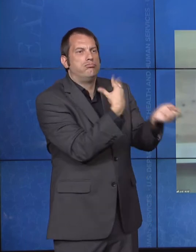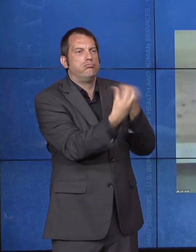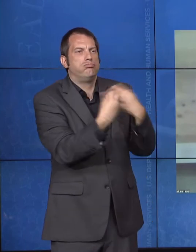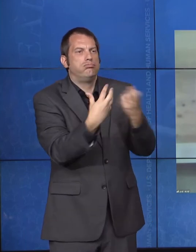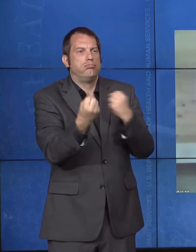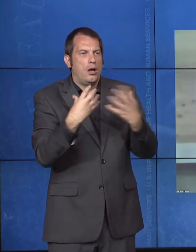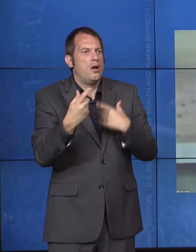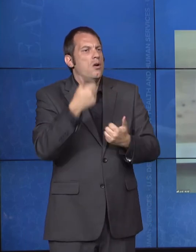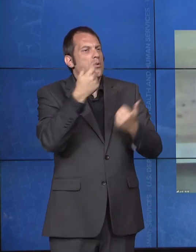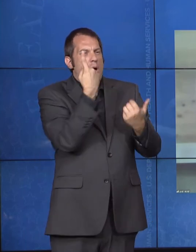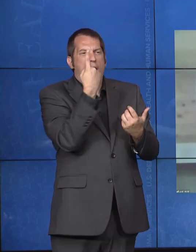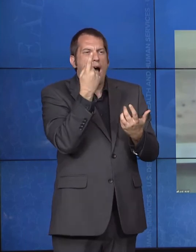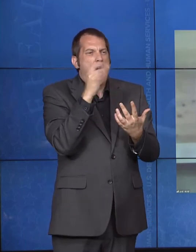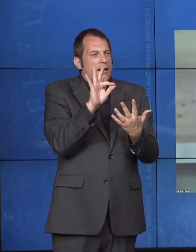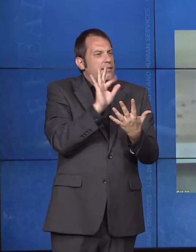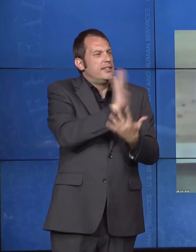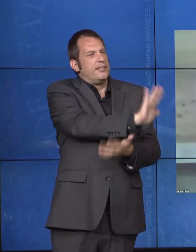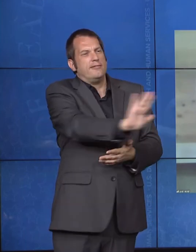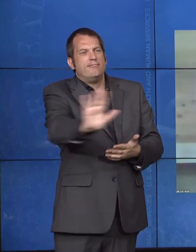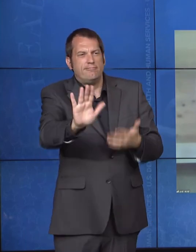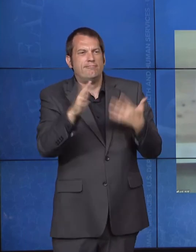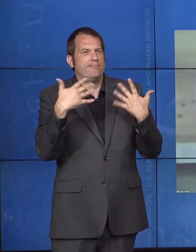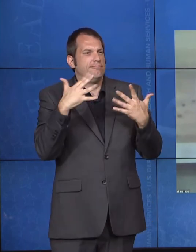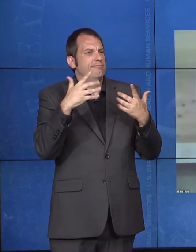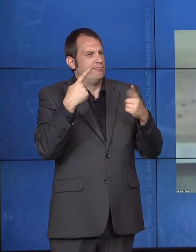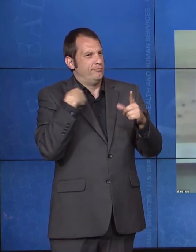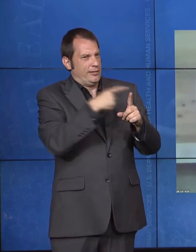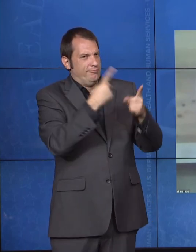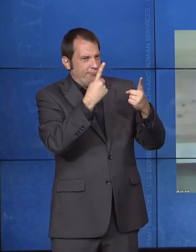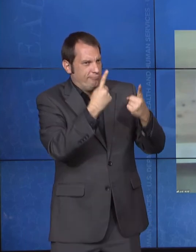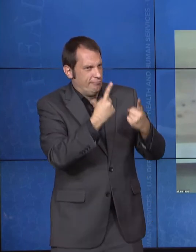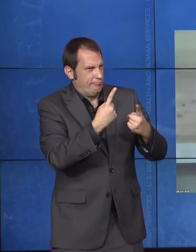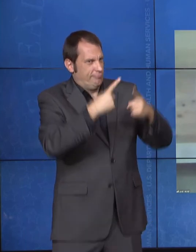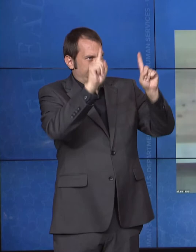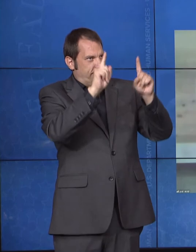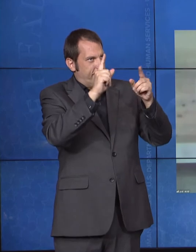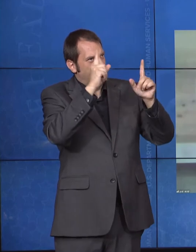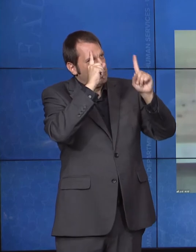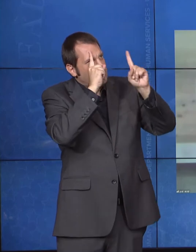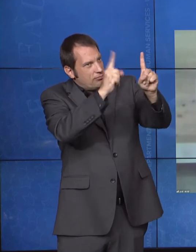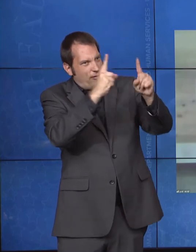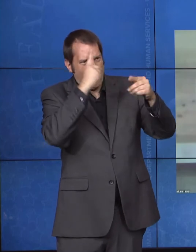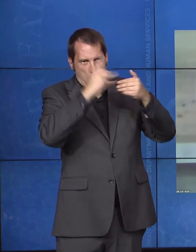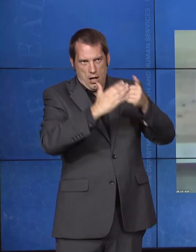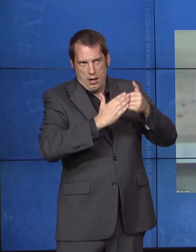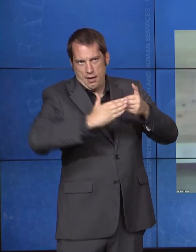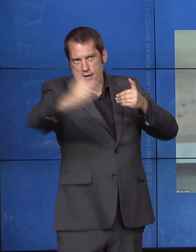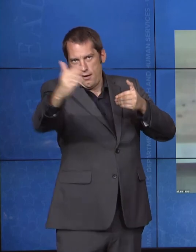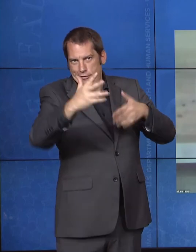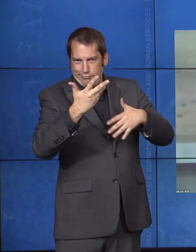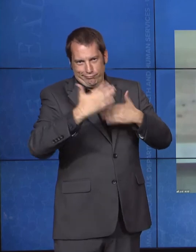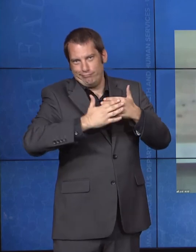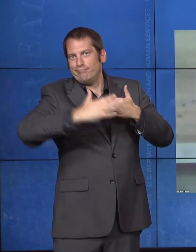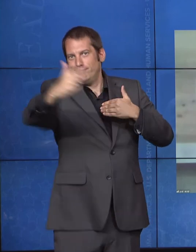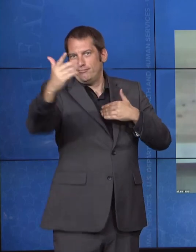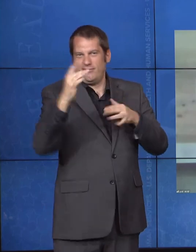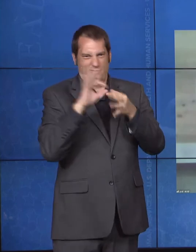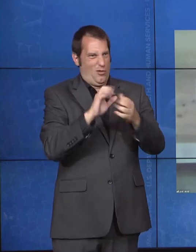be celebrating as a result of the ADA. And I am going to go in no particular order here